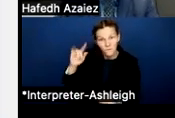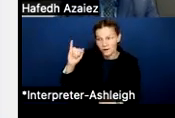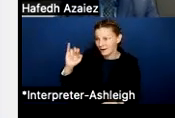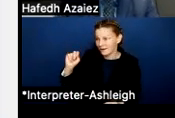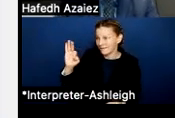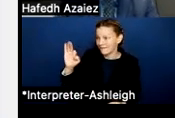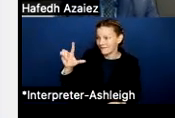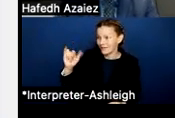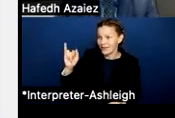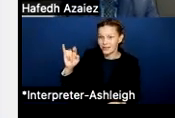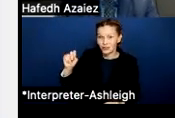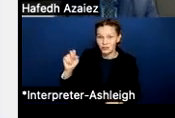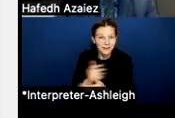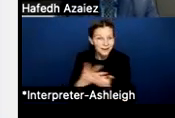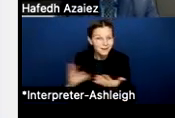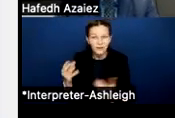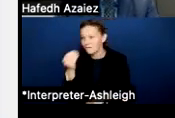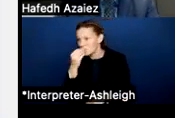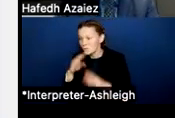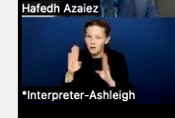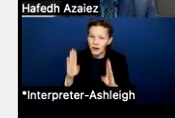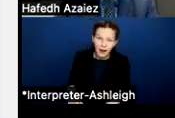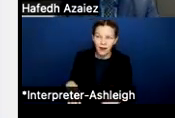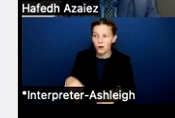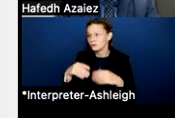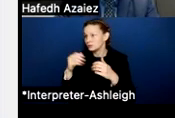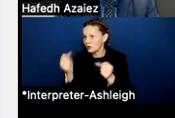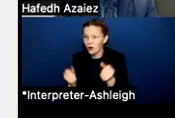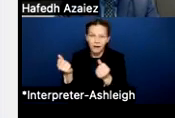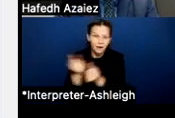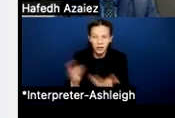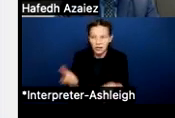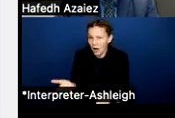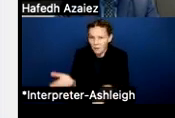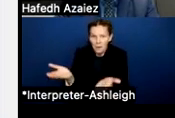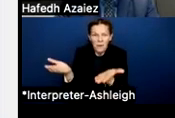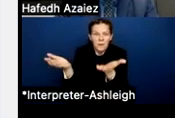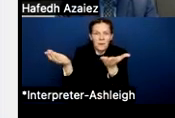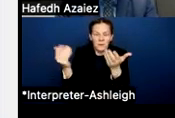So it's important for our state legislators to understand that they have to look at that.